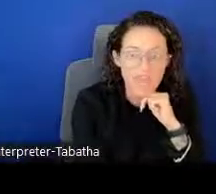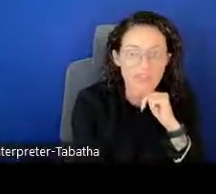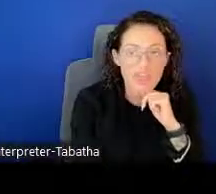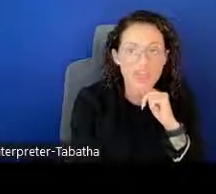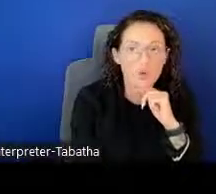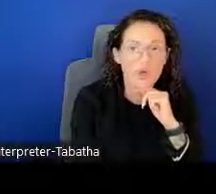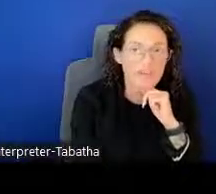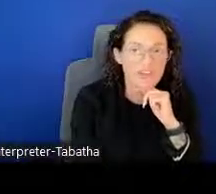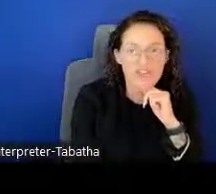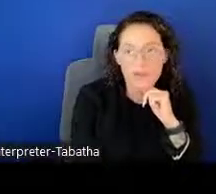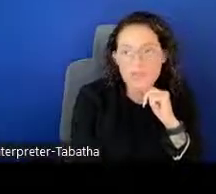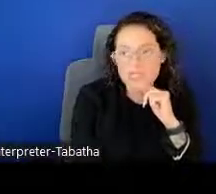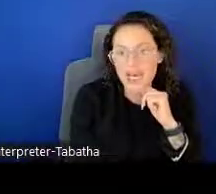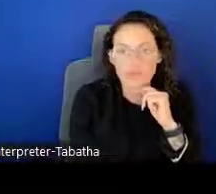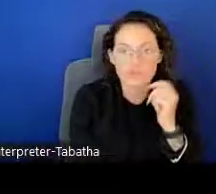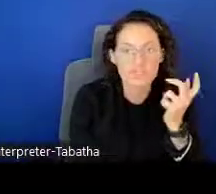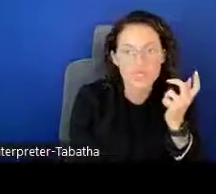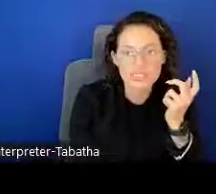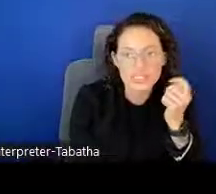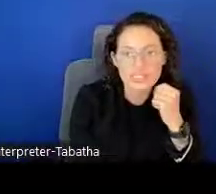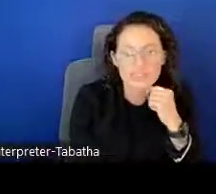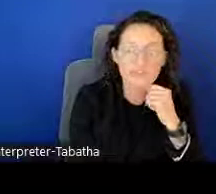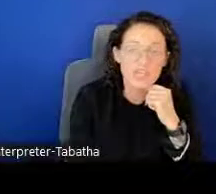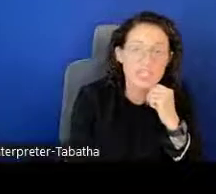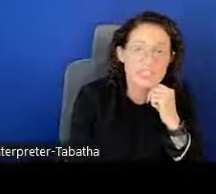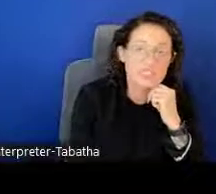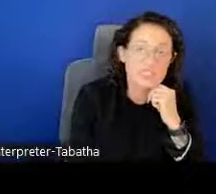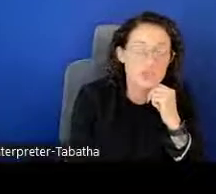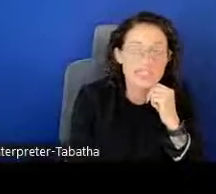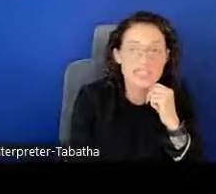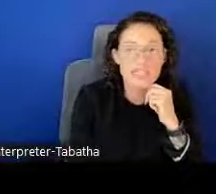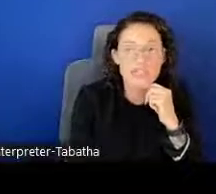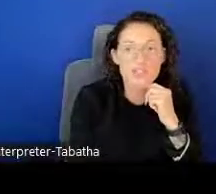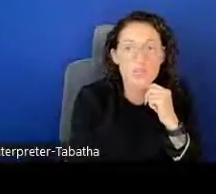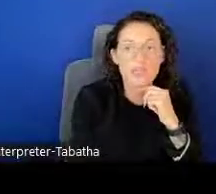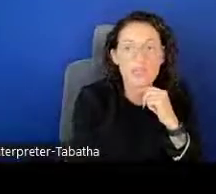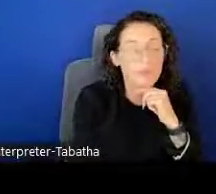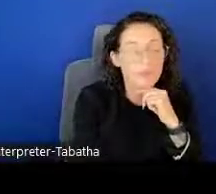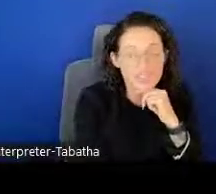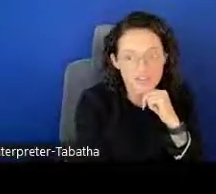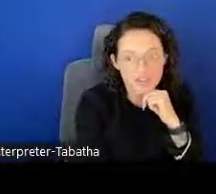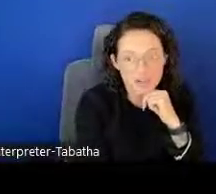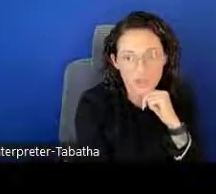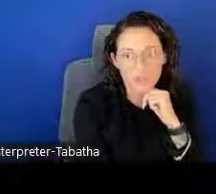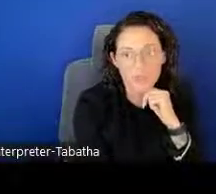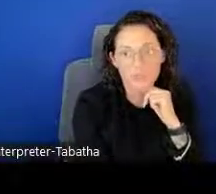And then you will have a drop-down results list of various Institutes and Centers that would be the best fit for you.